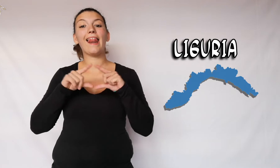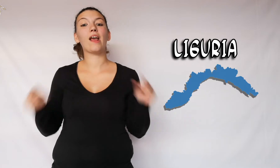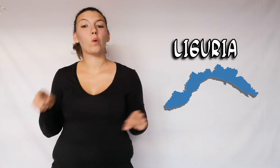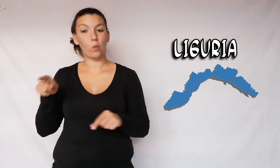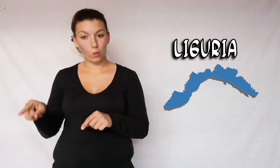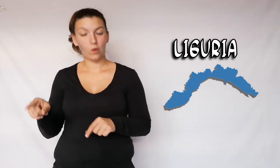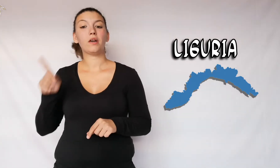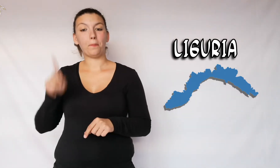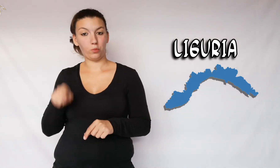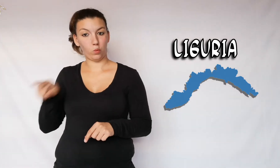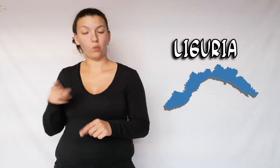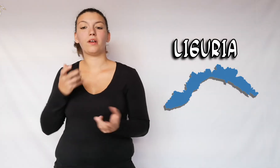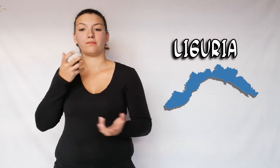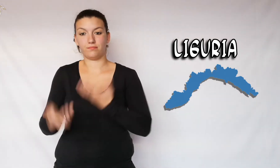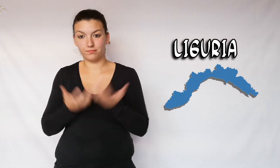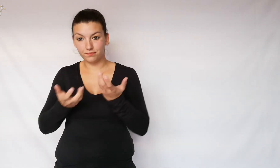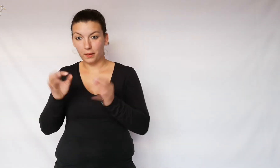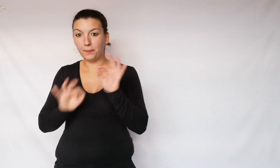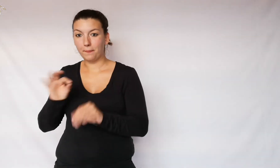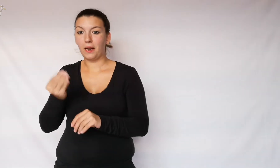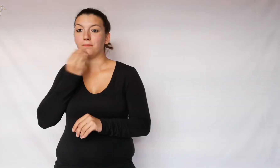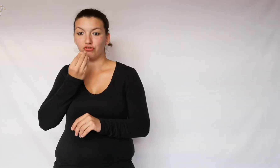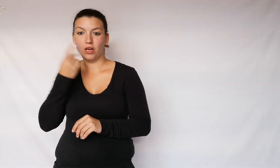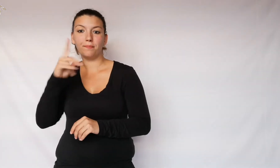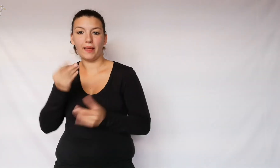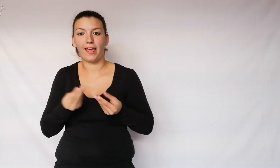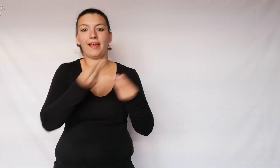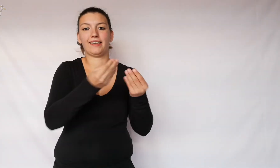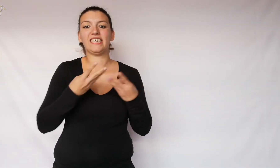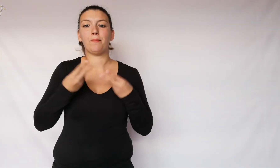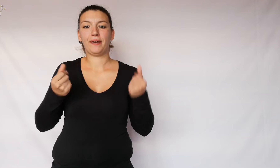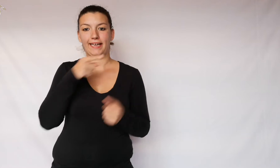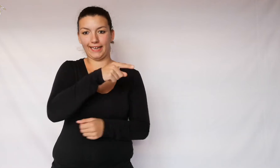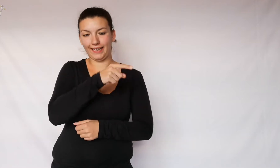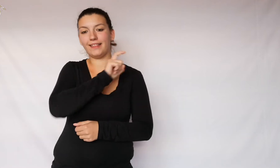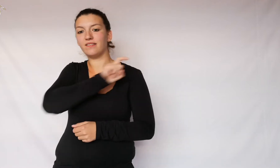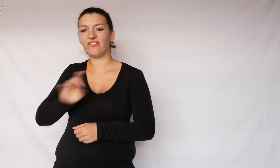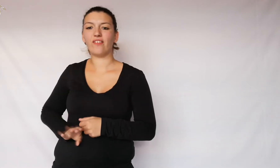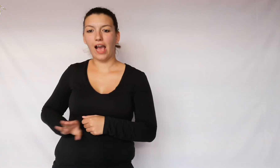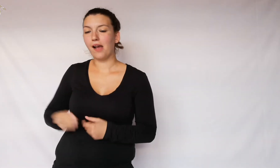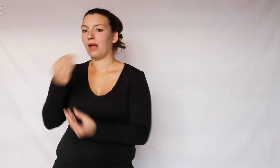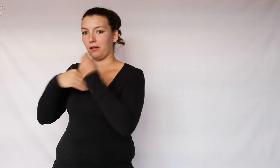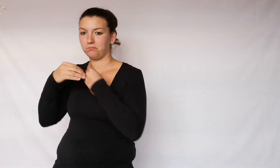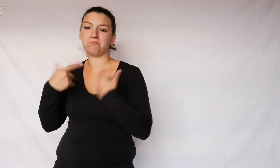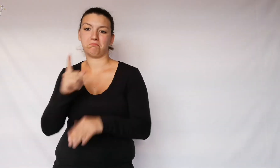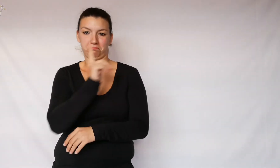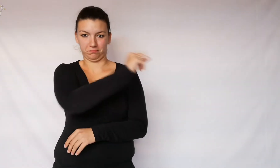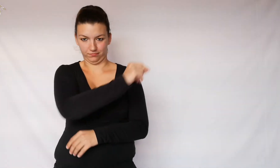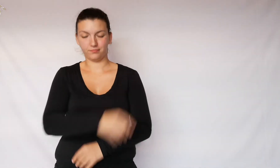Even in Liguria, sweets are prepared to feed the spirits before they go away.